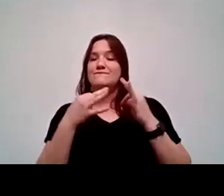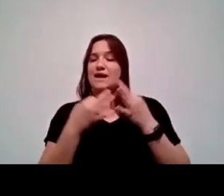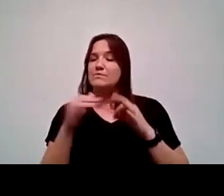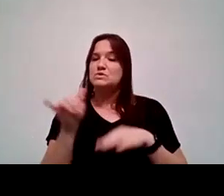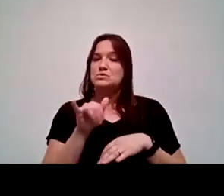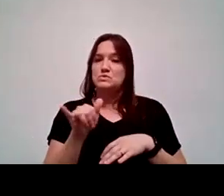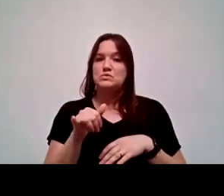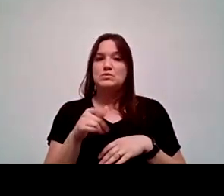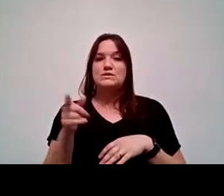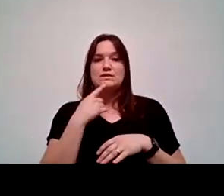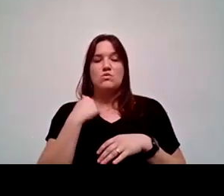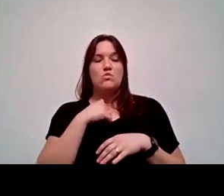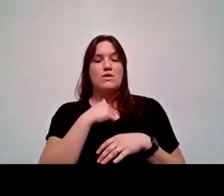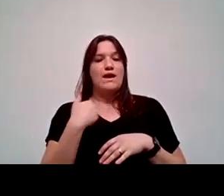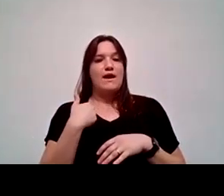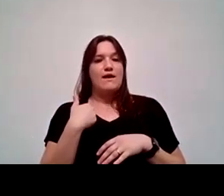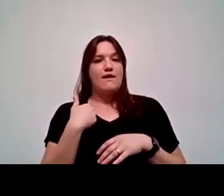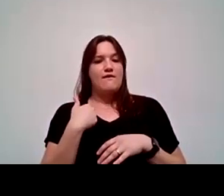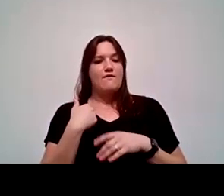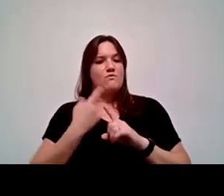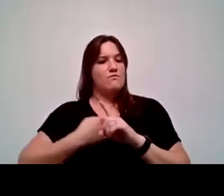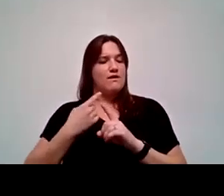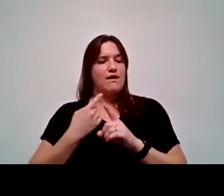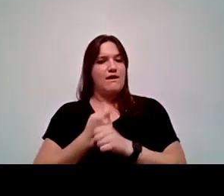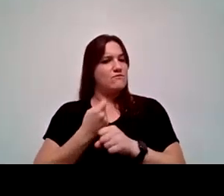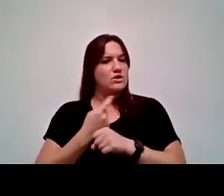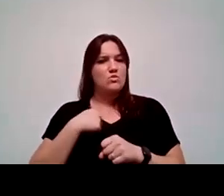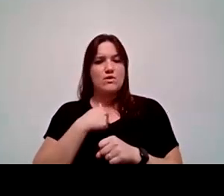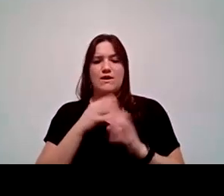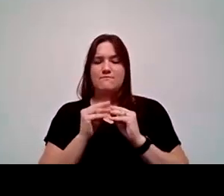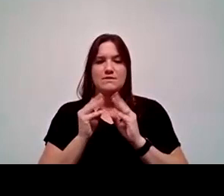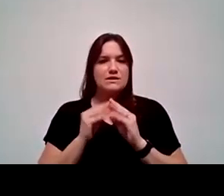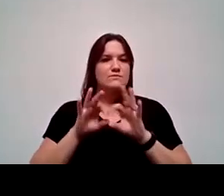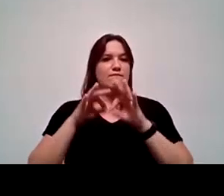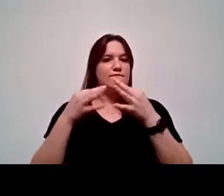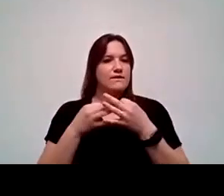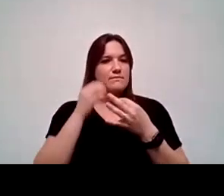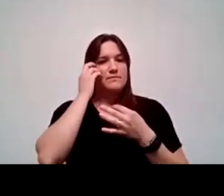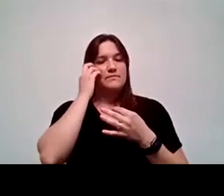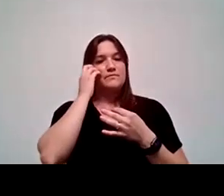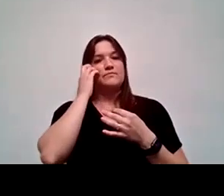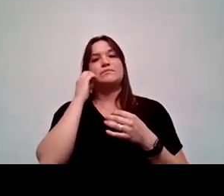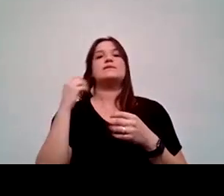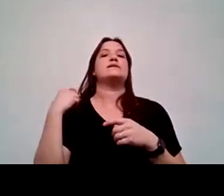Armstrong mentioned, we have a regular meeting each year with the families themselves in Spanish to pursue